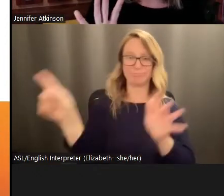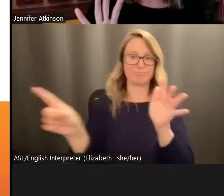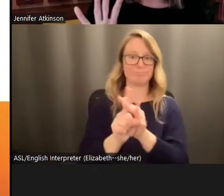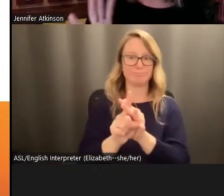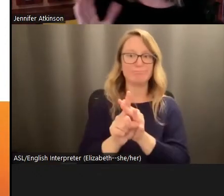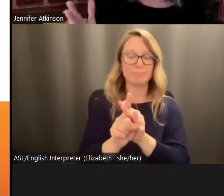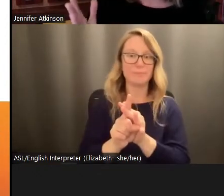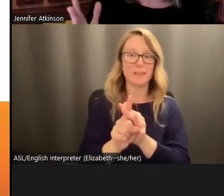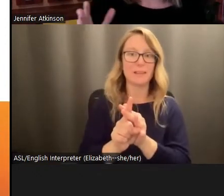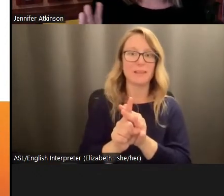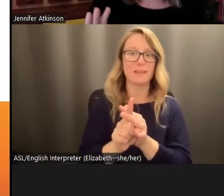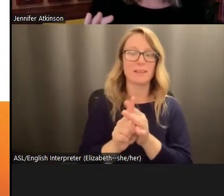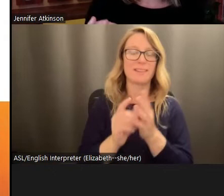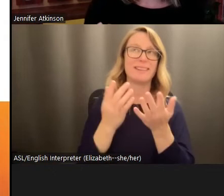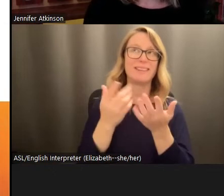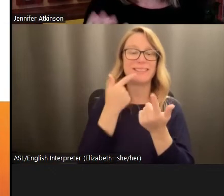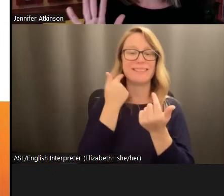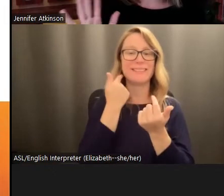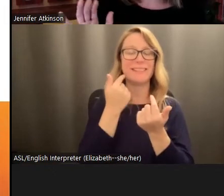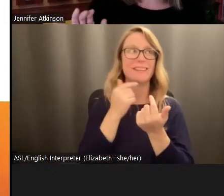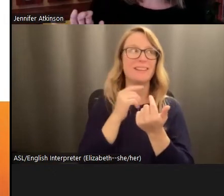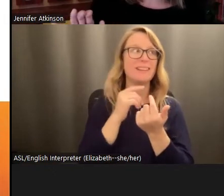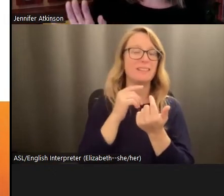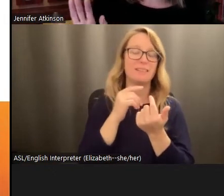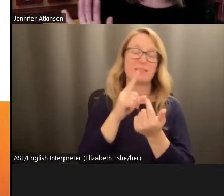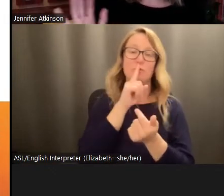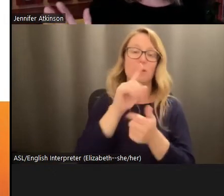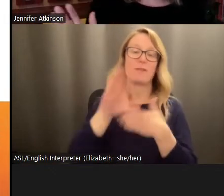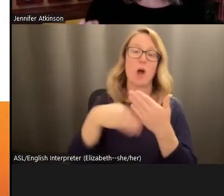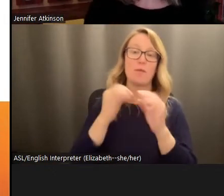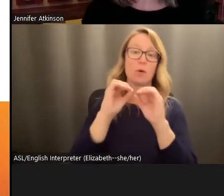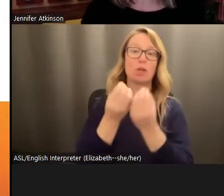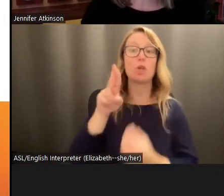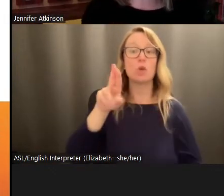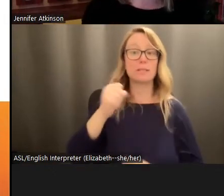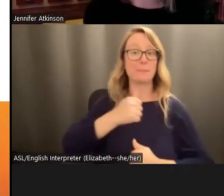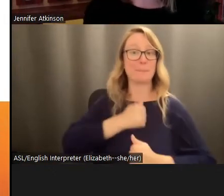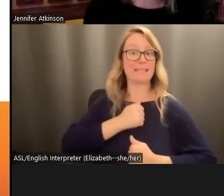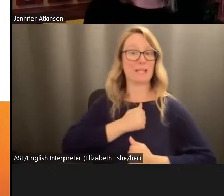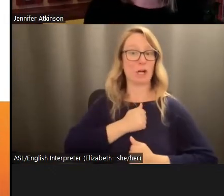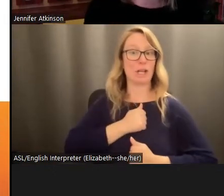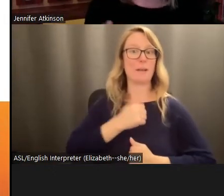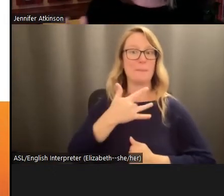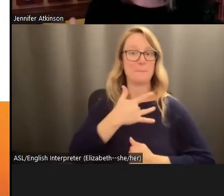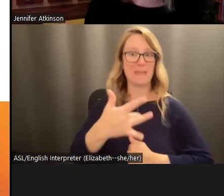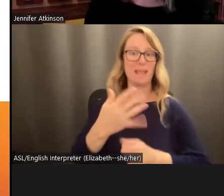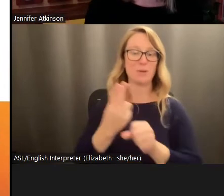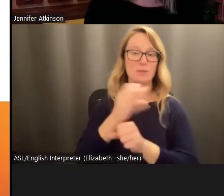that and actually, of all organizations, the US military tends to like this one a lot, but it's quite accurate. When